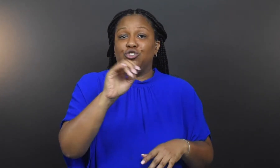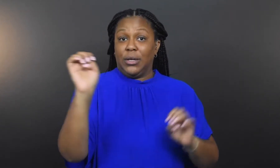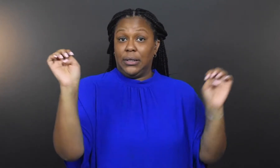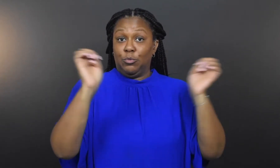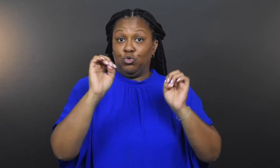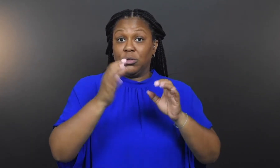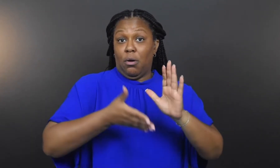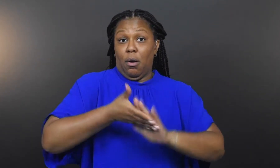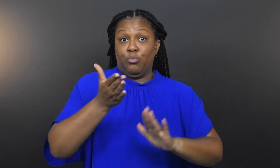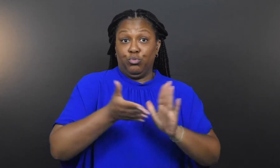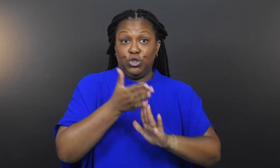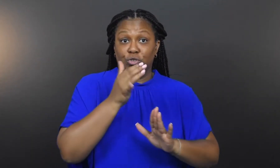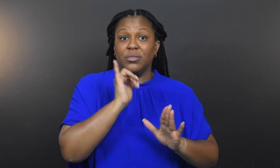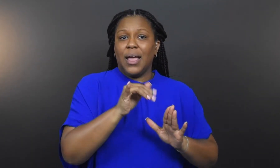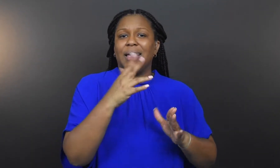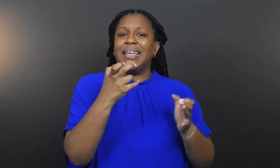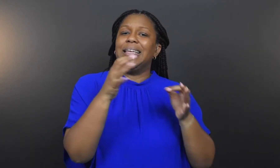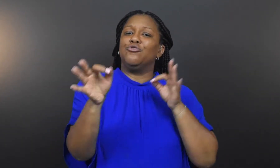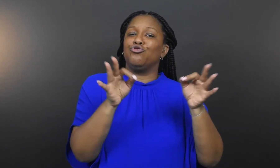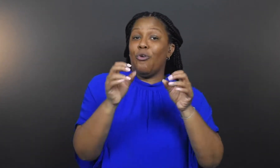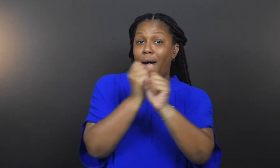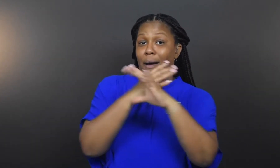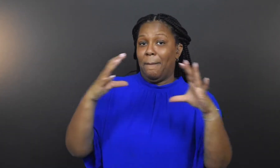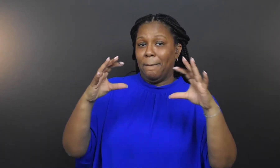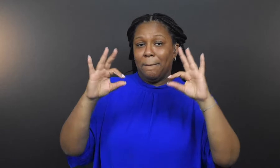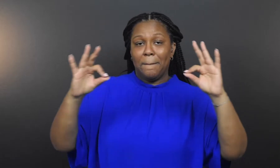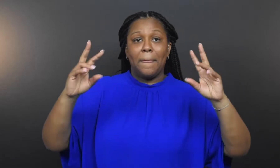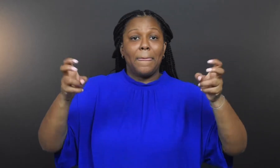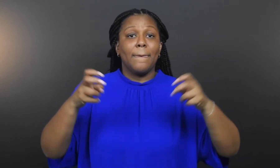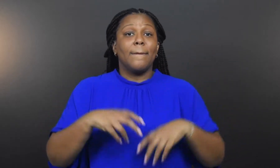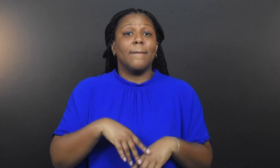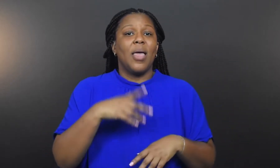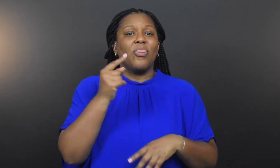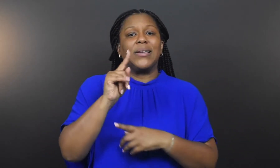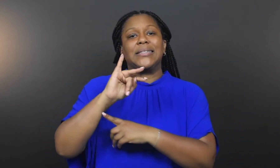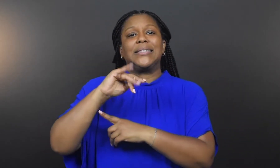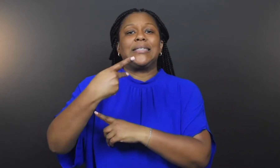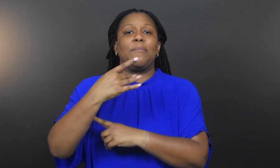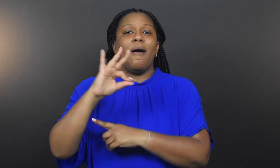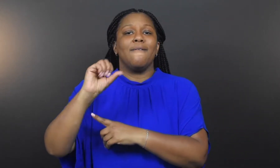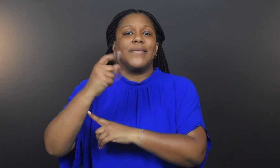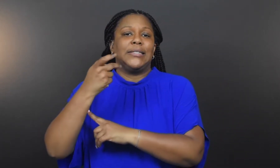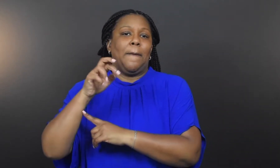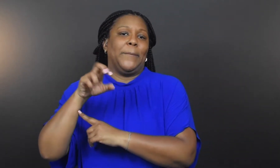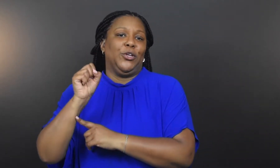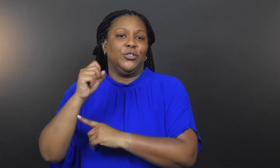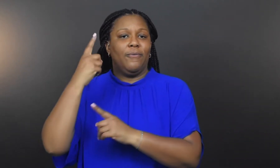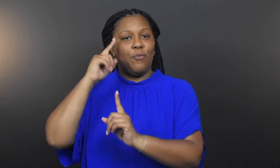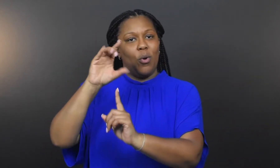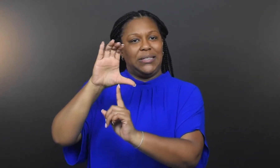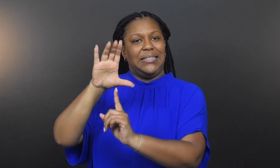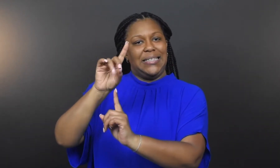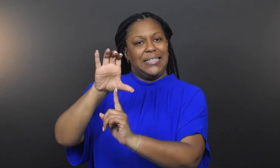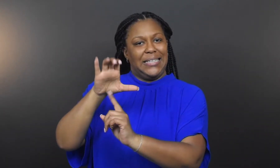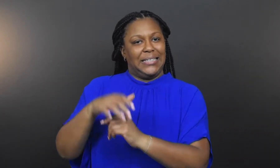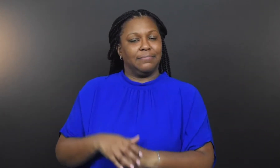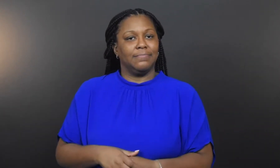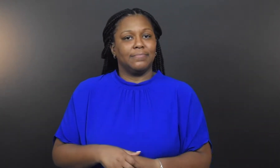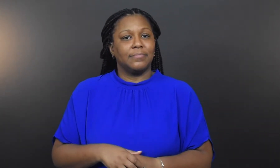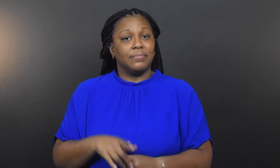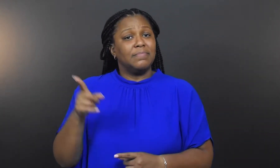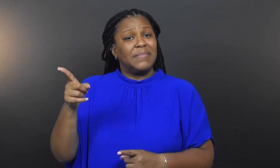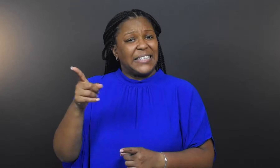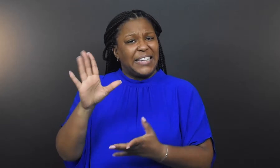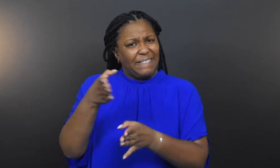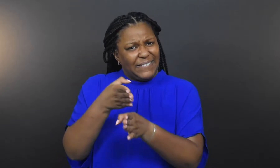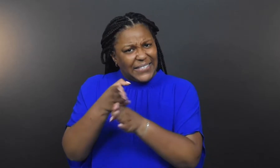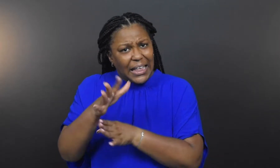Operations that he describes as “the tip of the spear for CDC.”